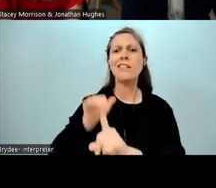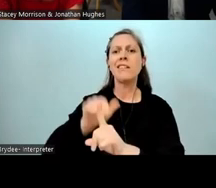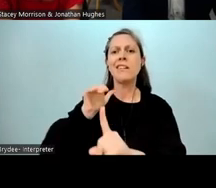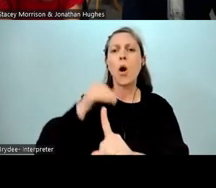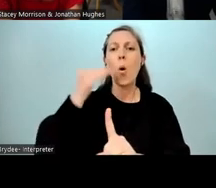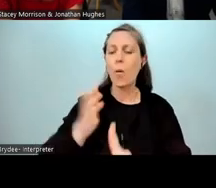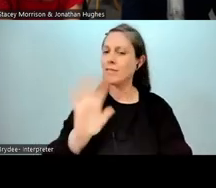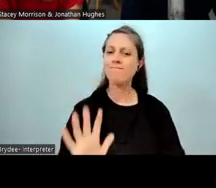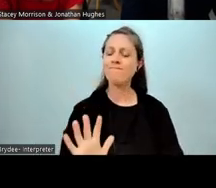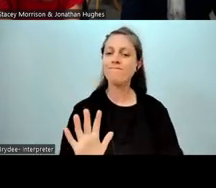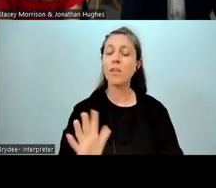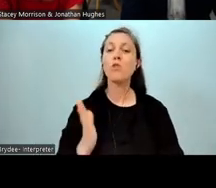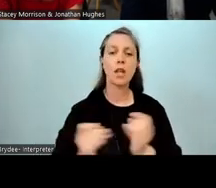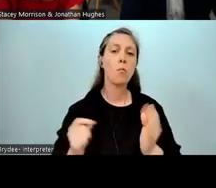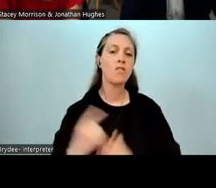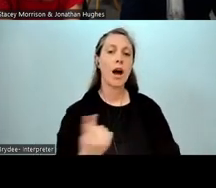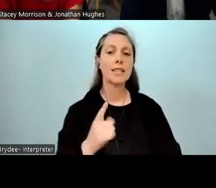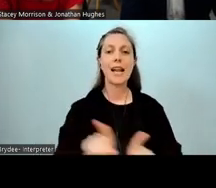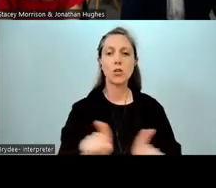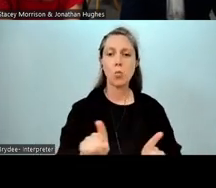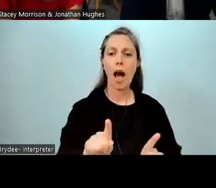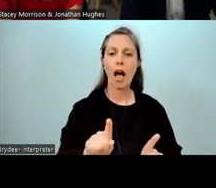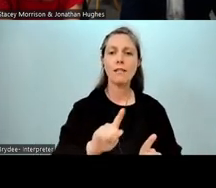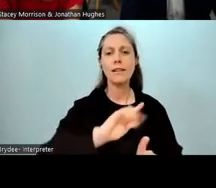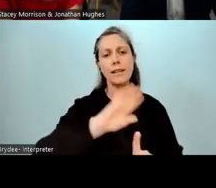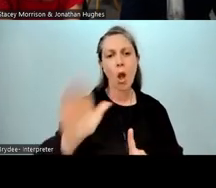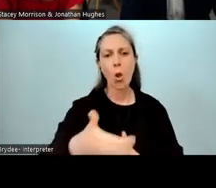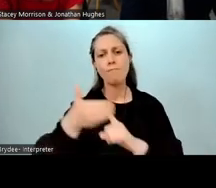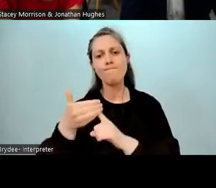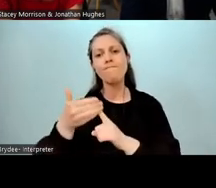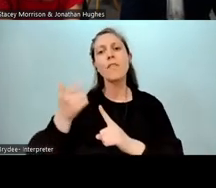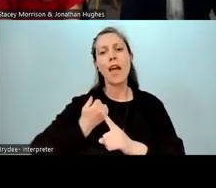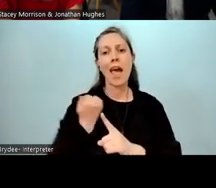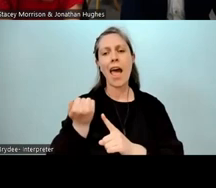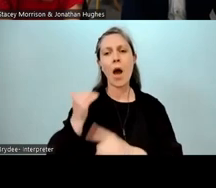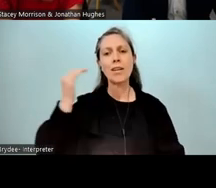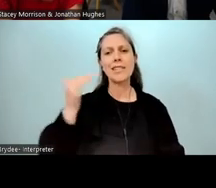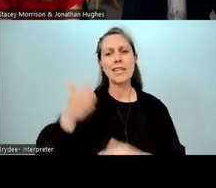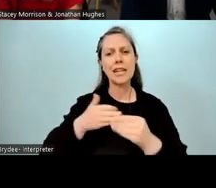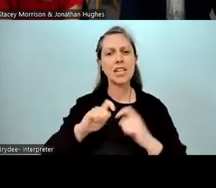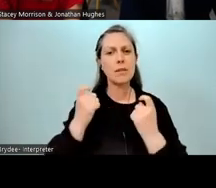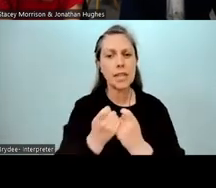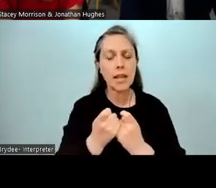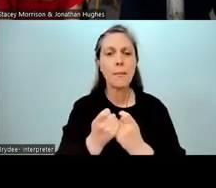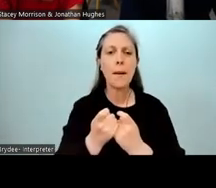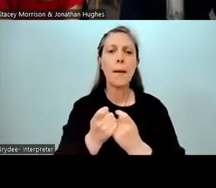And then obviously bringing Donovan onto our senior leadership team. Wanted obviously to make those amazing decisions with us,